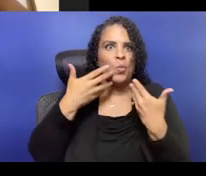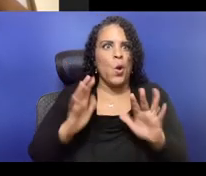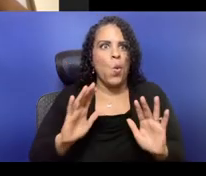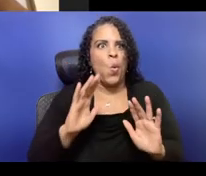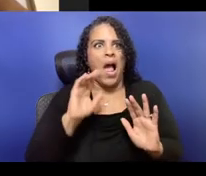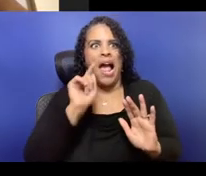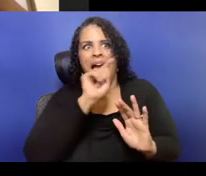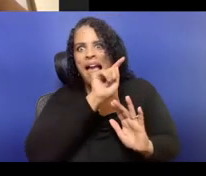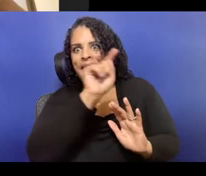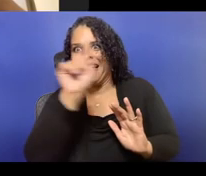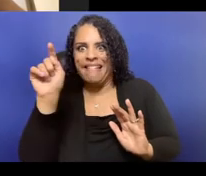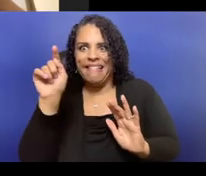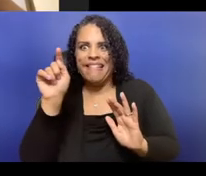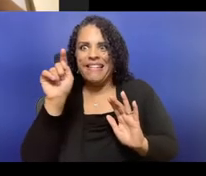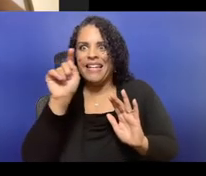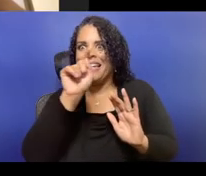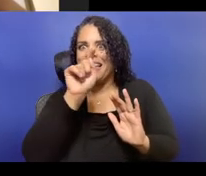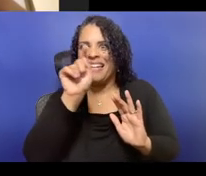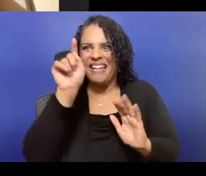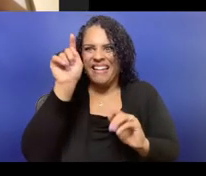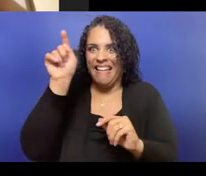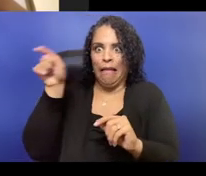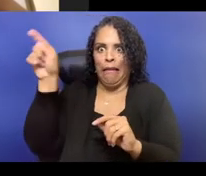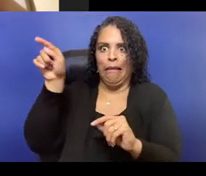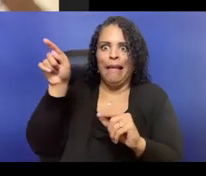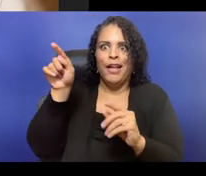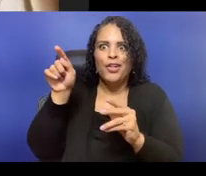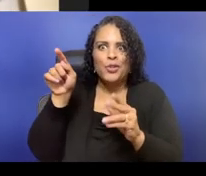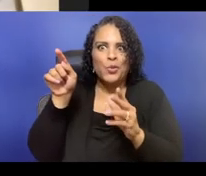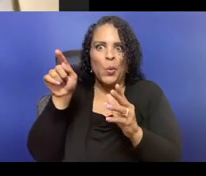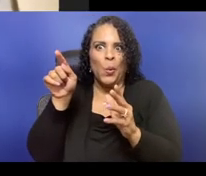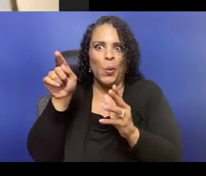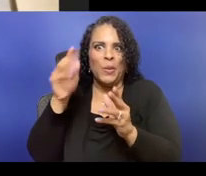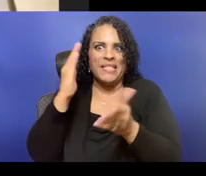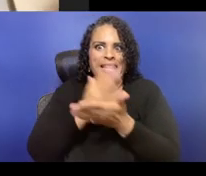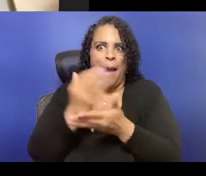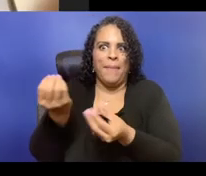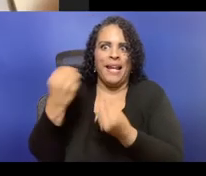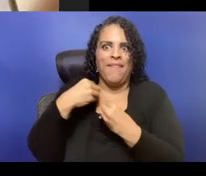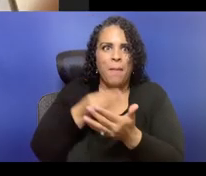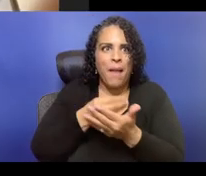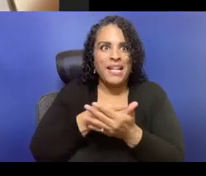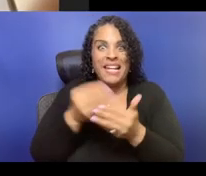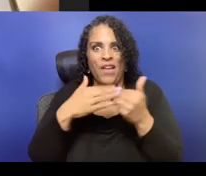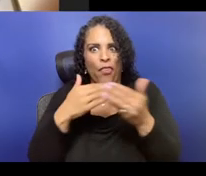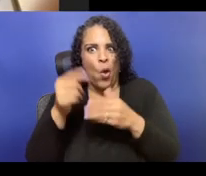Let's see, it is on our Open Book page, but I'm trying to, we haven't revised this in a while.